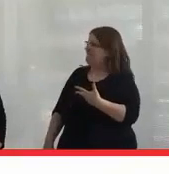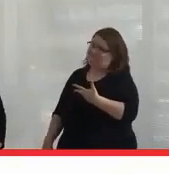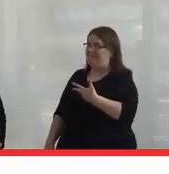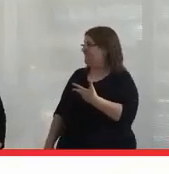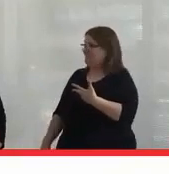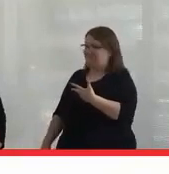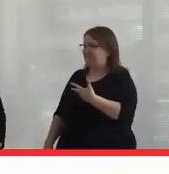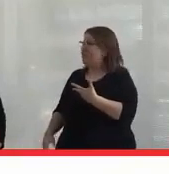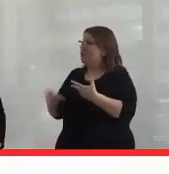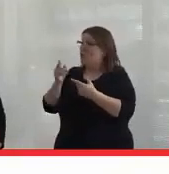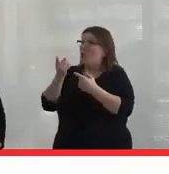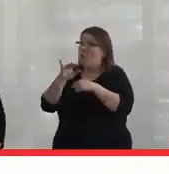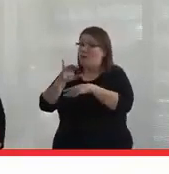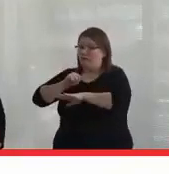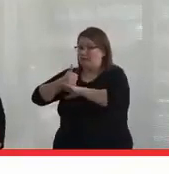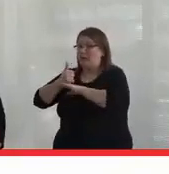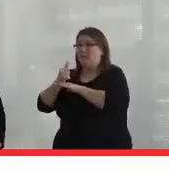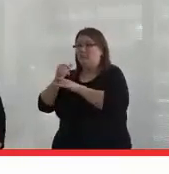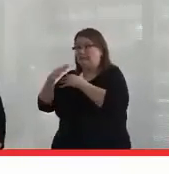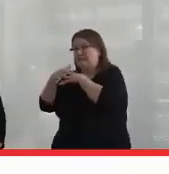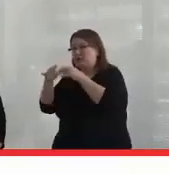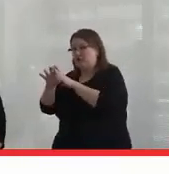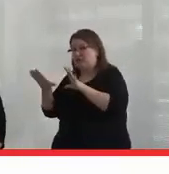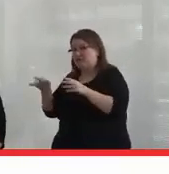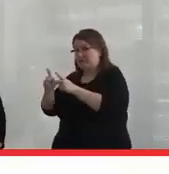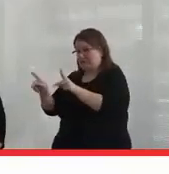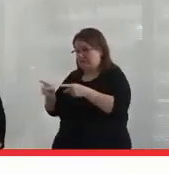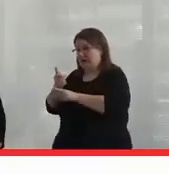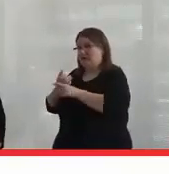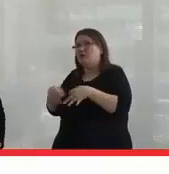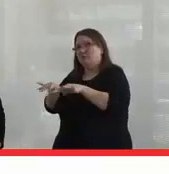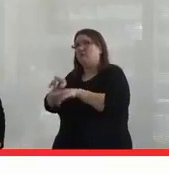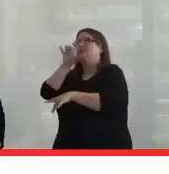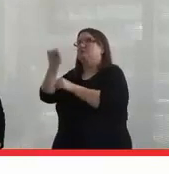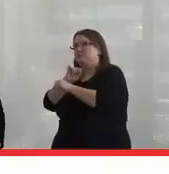Although when we are creating Indigenous spaces, it's important that they are Indigenous spaces, that they're